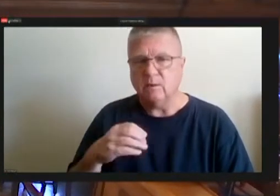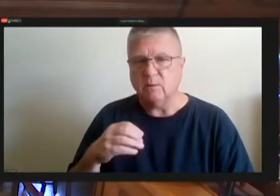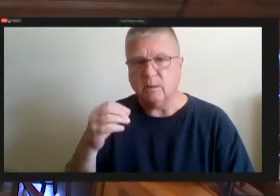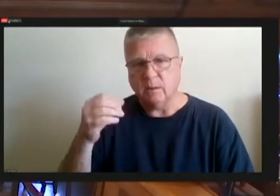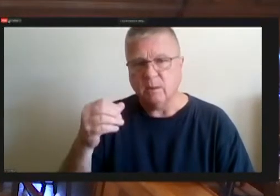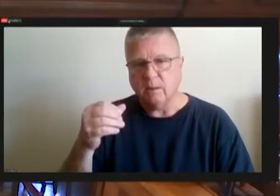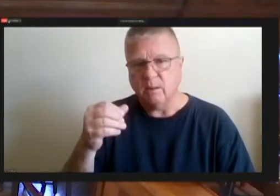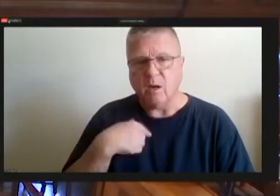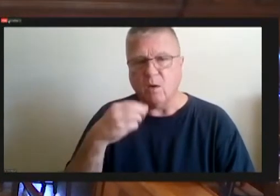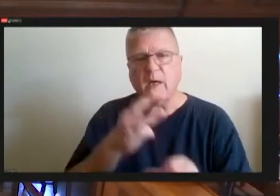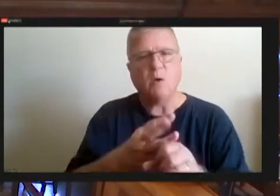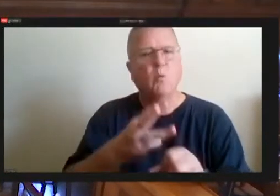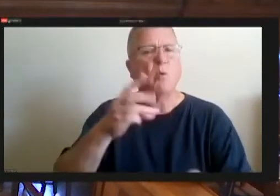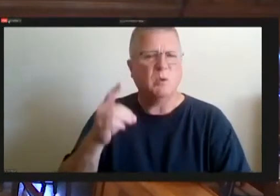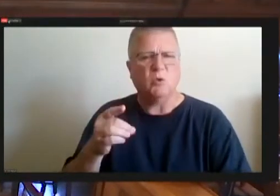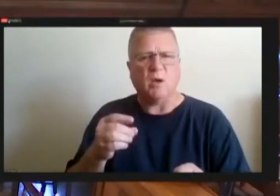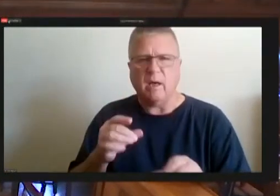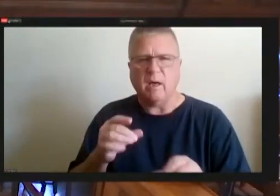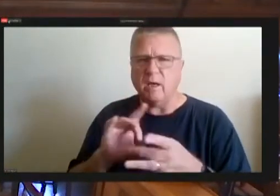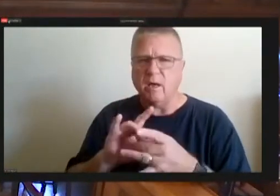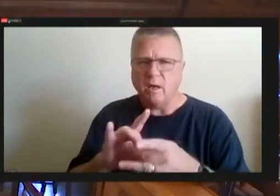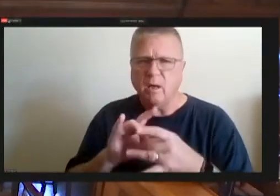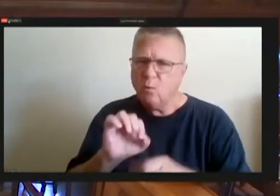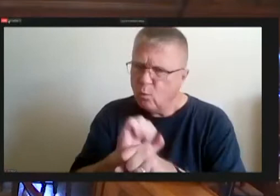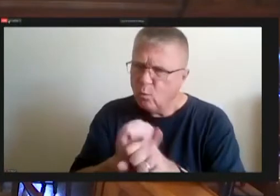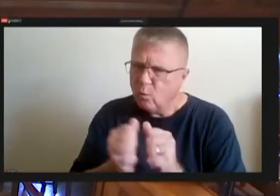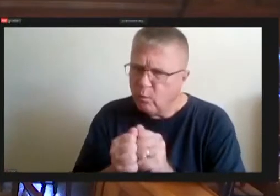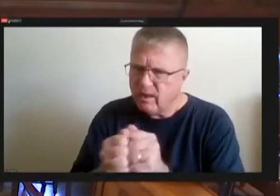you will figure out how to buy it almost here.